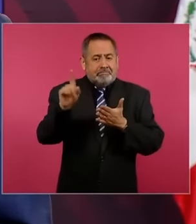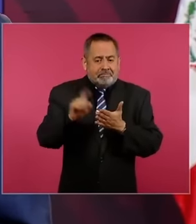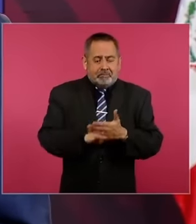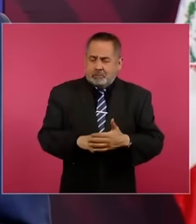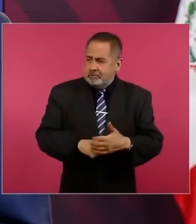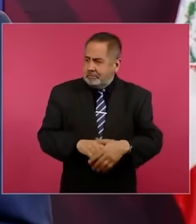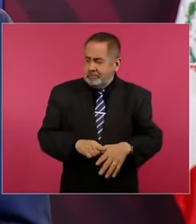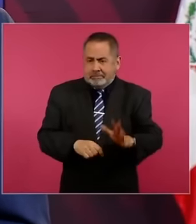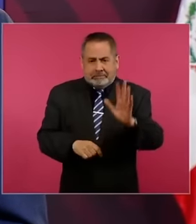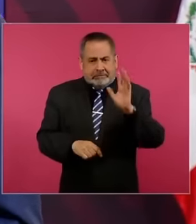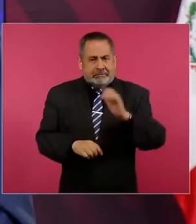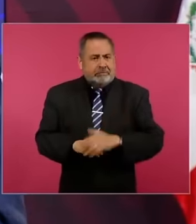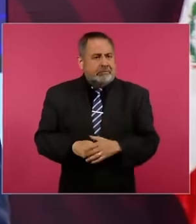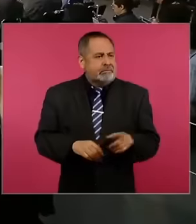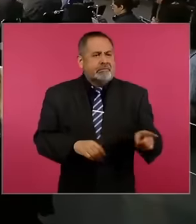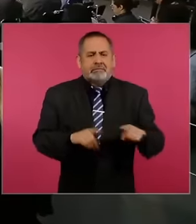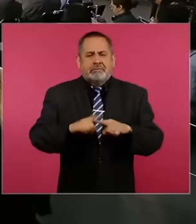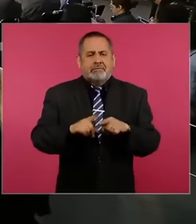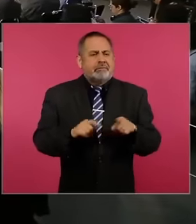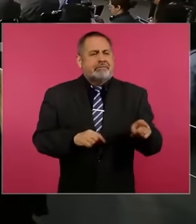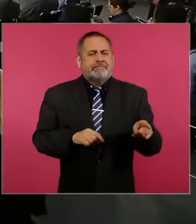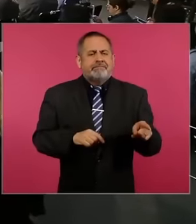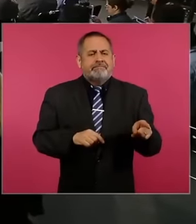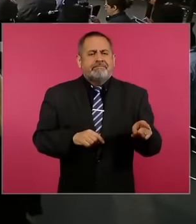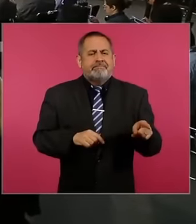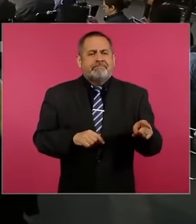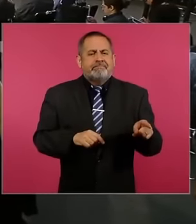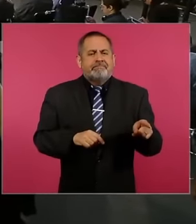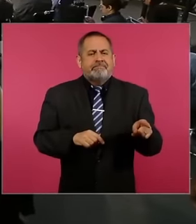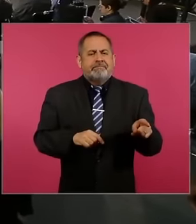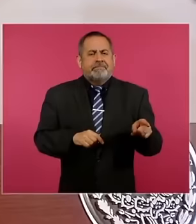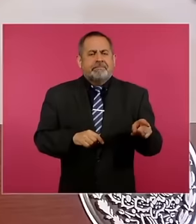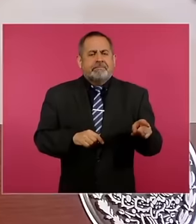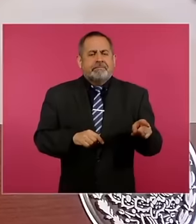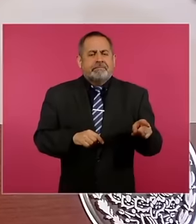this Jorge